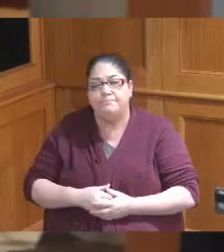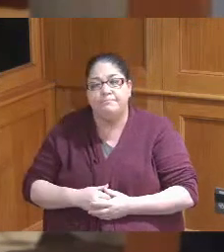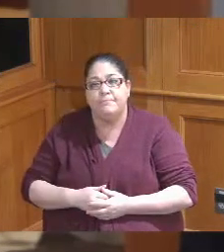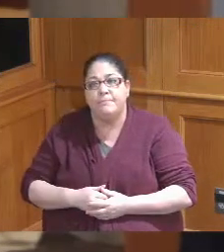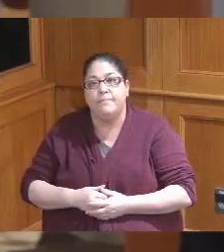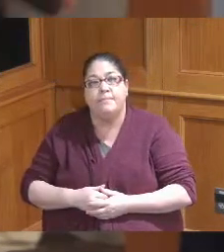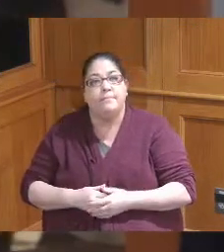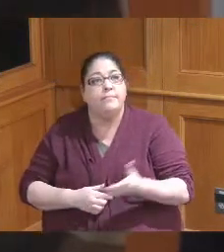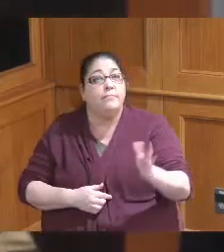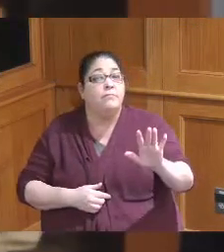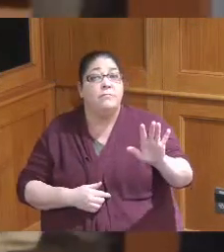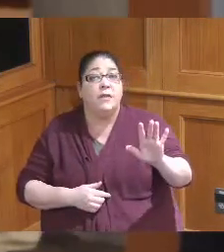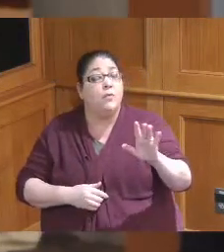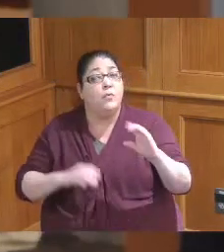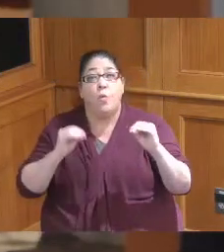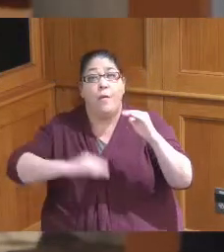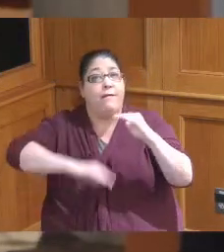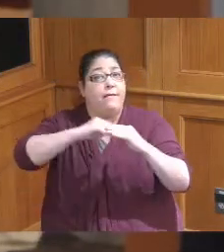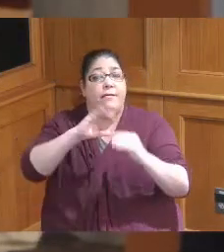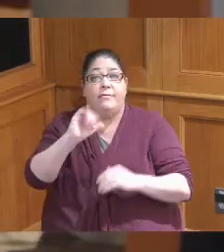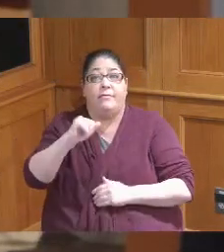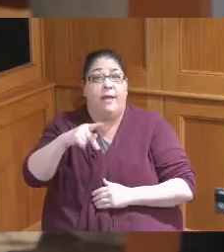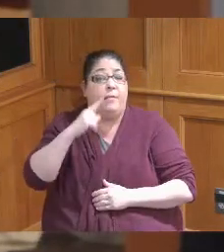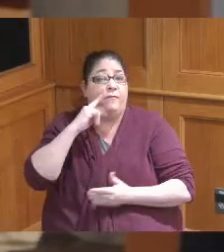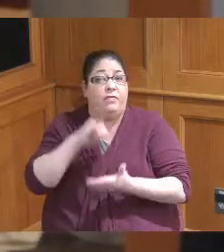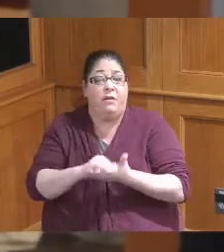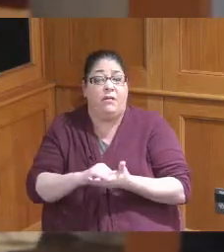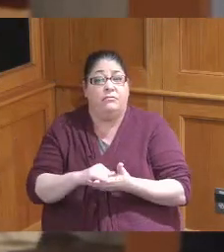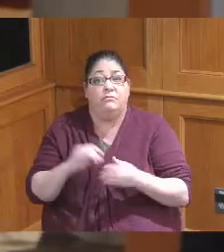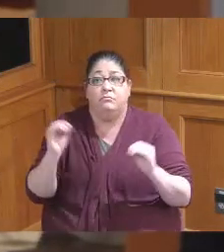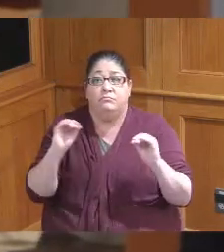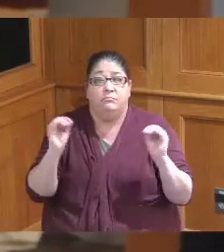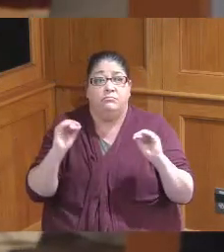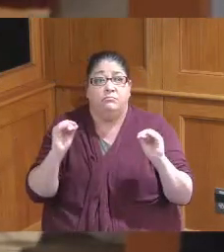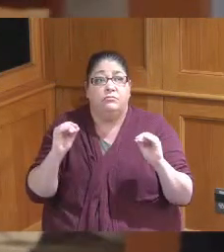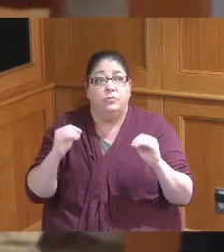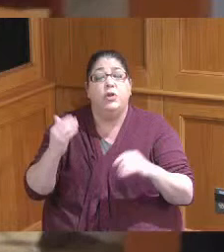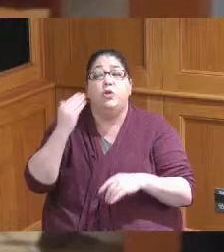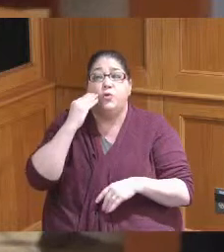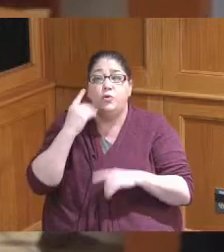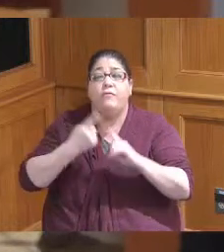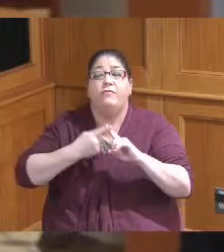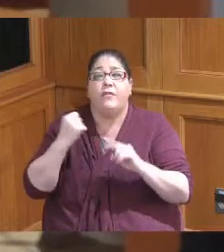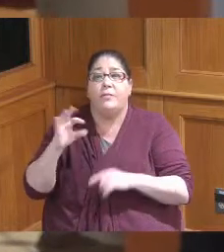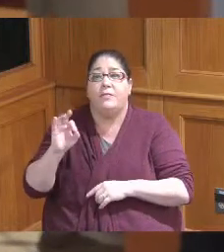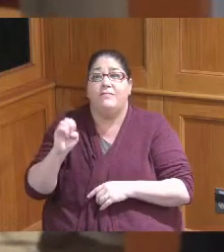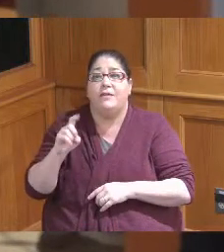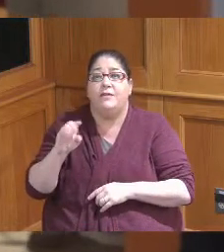there's no cap on that particular item so we knew from the feedback that we should not do all just